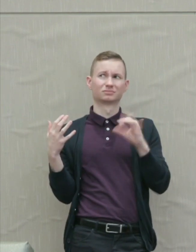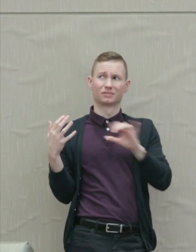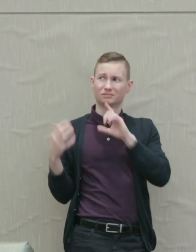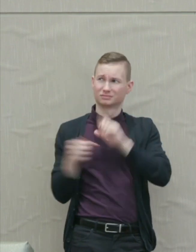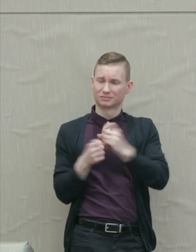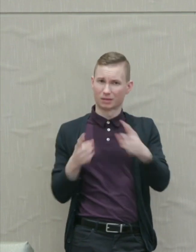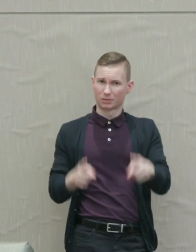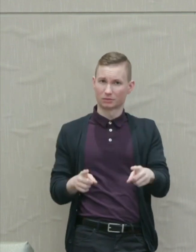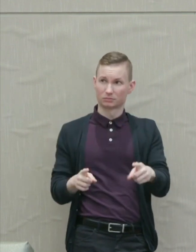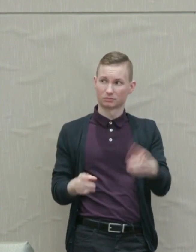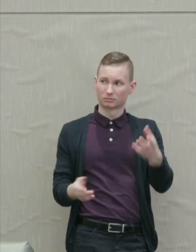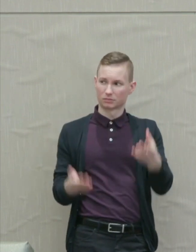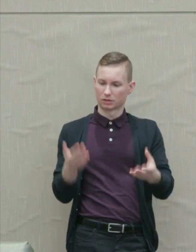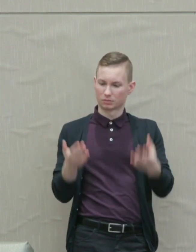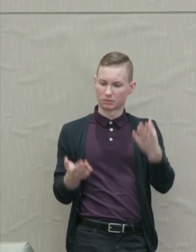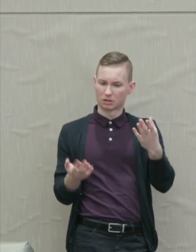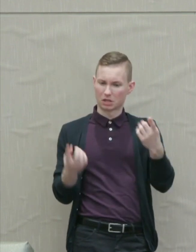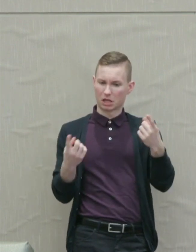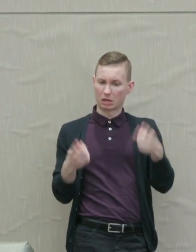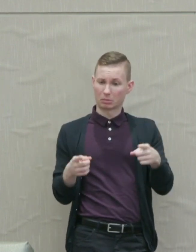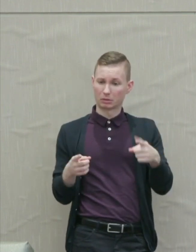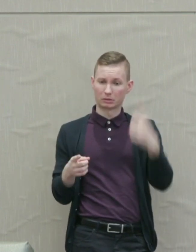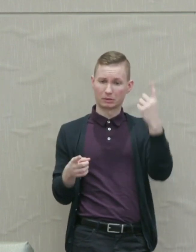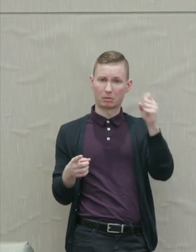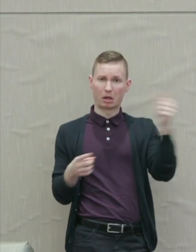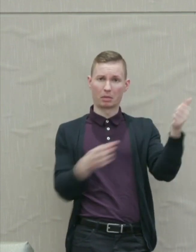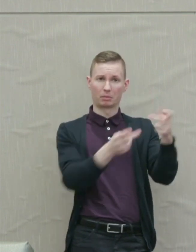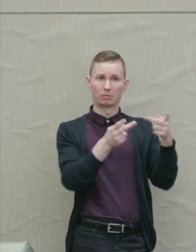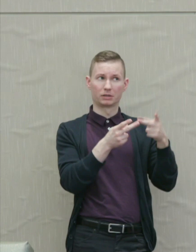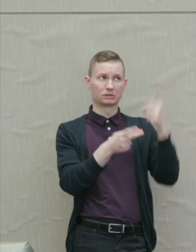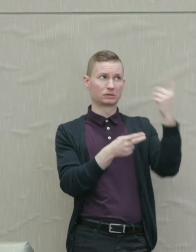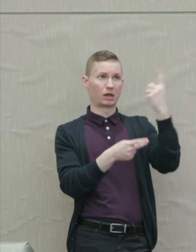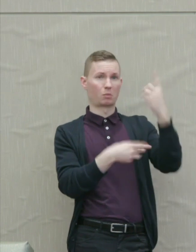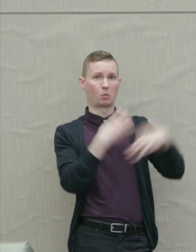Maybe it happened in some other world out in space.